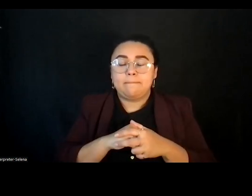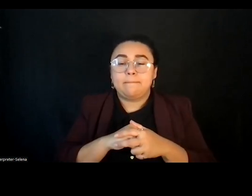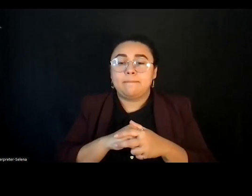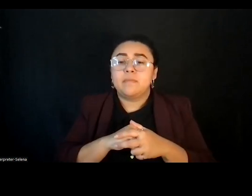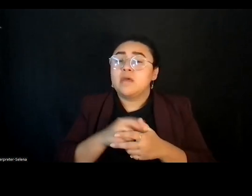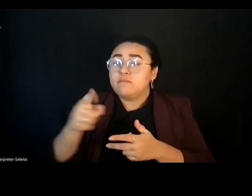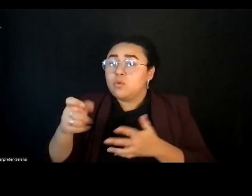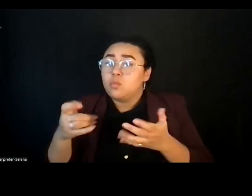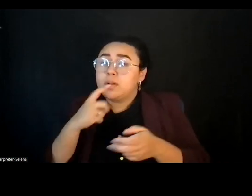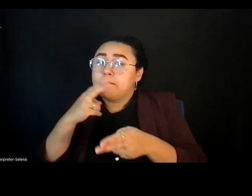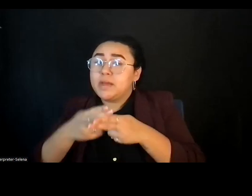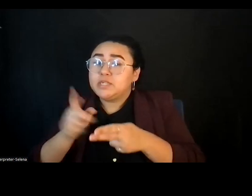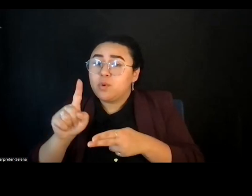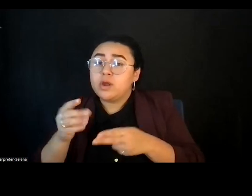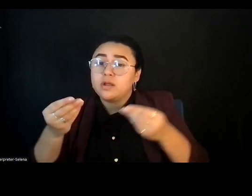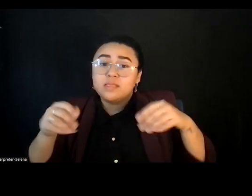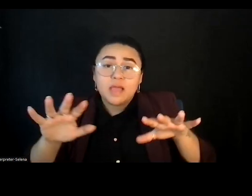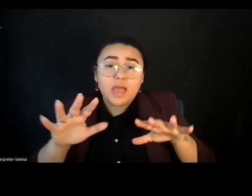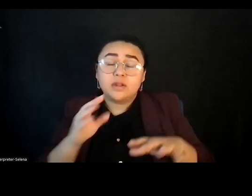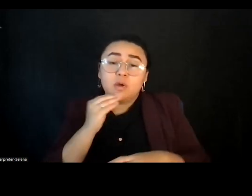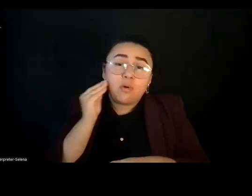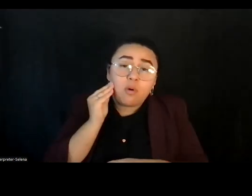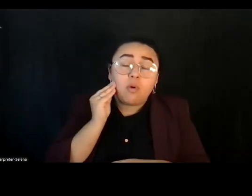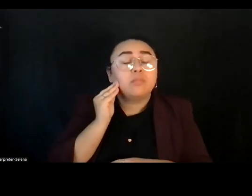And we invite you to drop in the land that that is on.